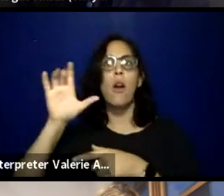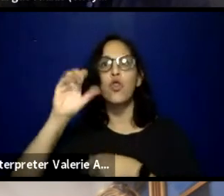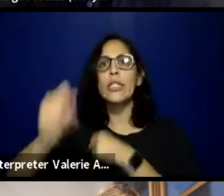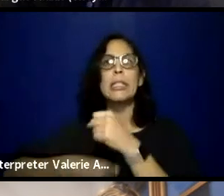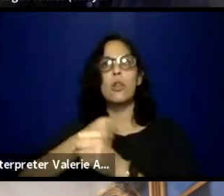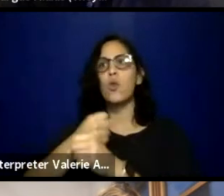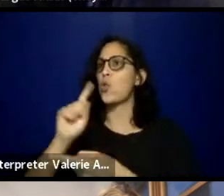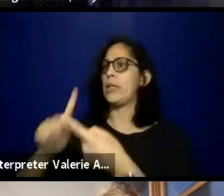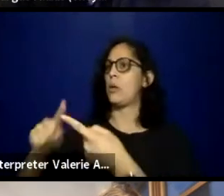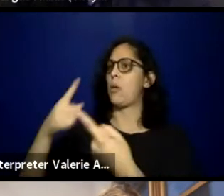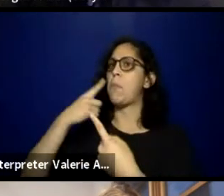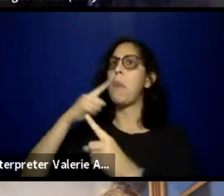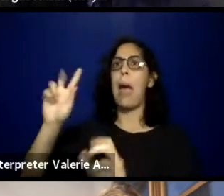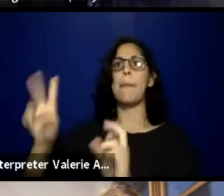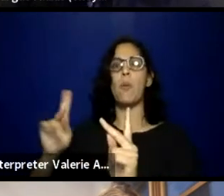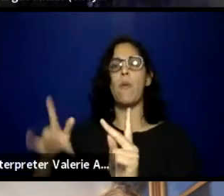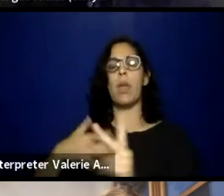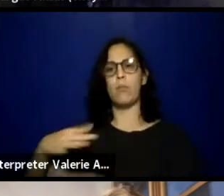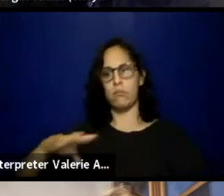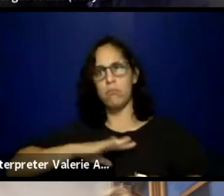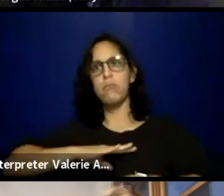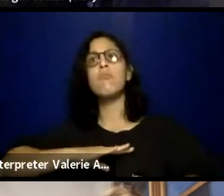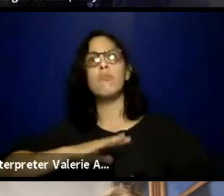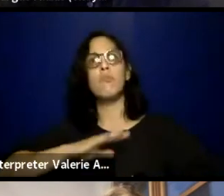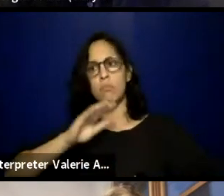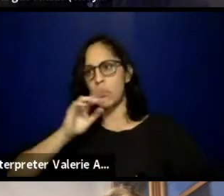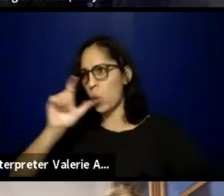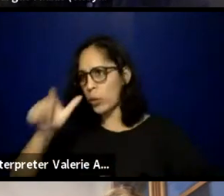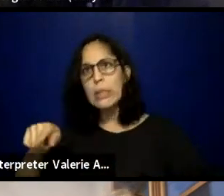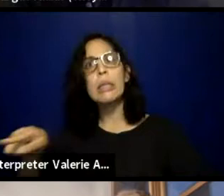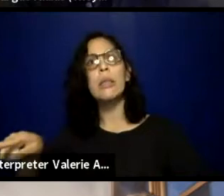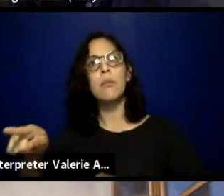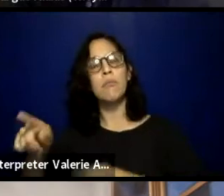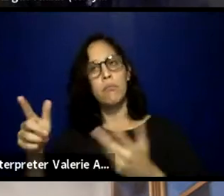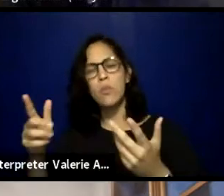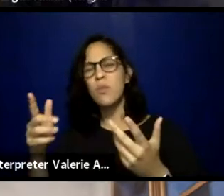So yeah, let's talk when did you realize you couldn't do it alone?